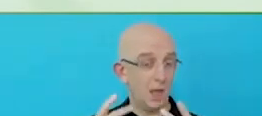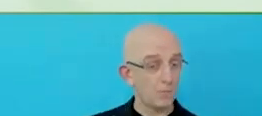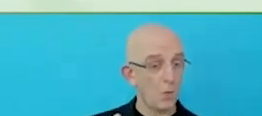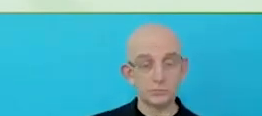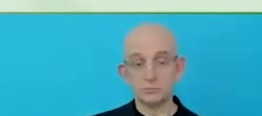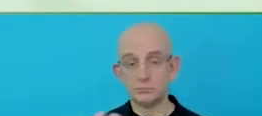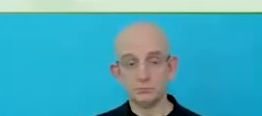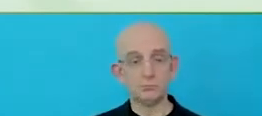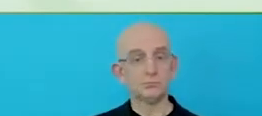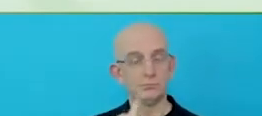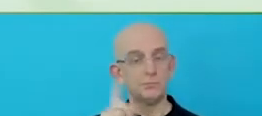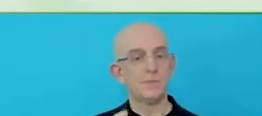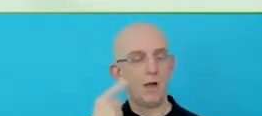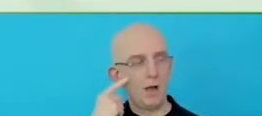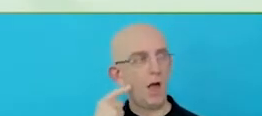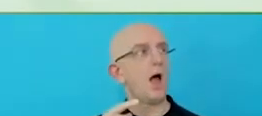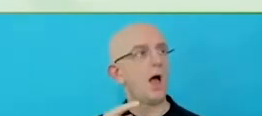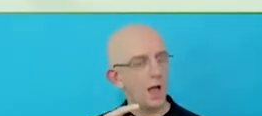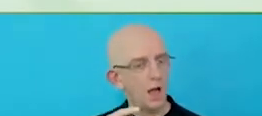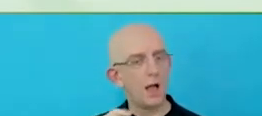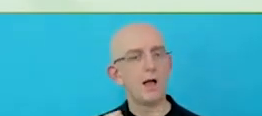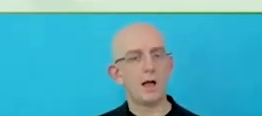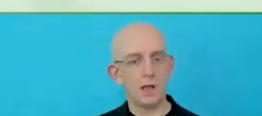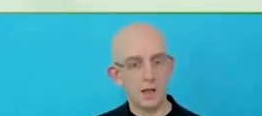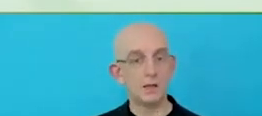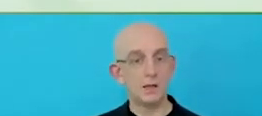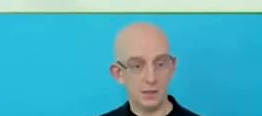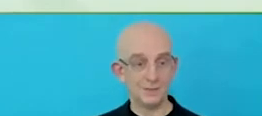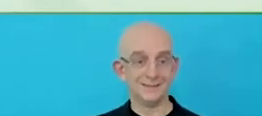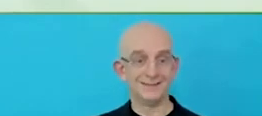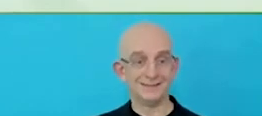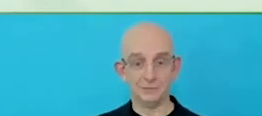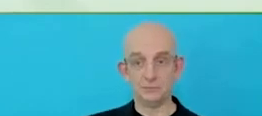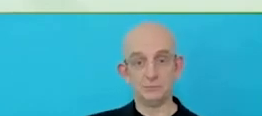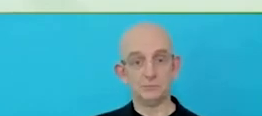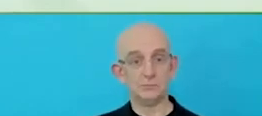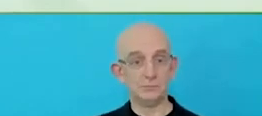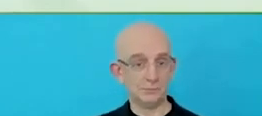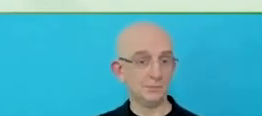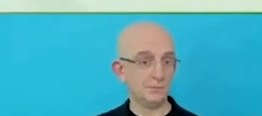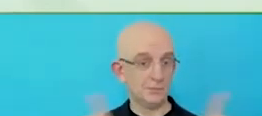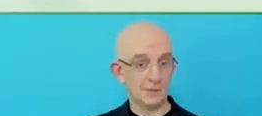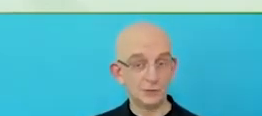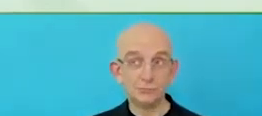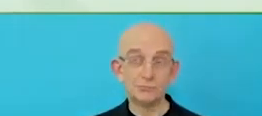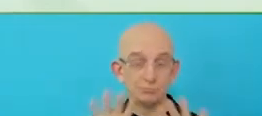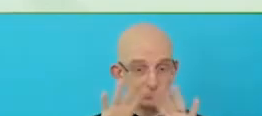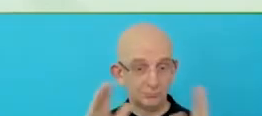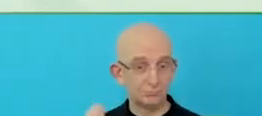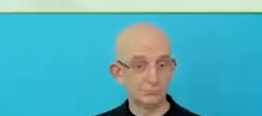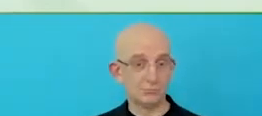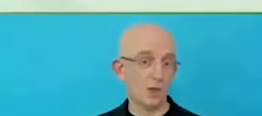What you see, what might you have, available in the US, might not be the same that you have in Austria.